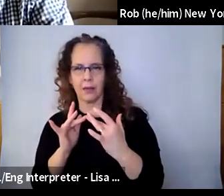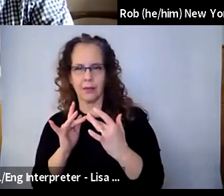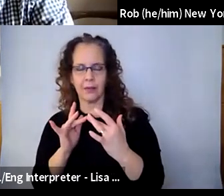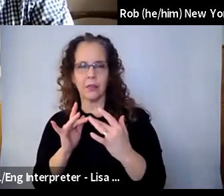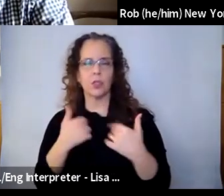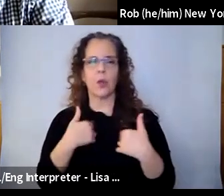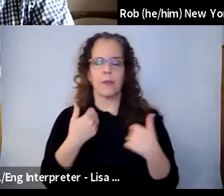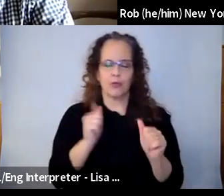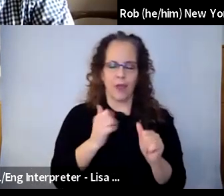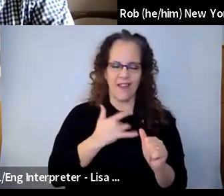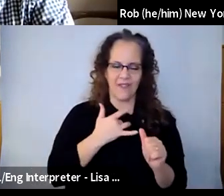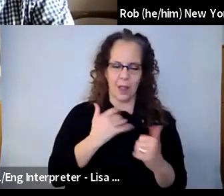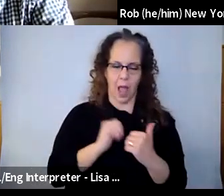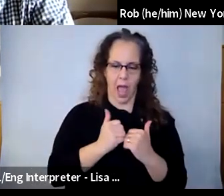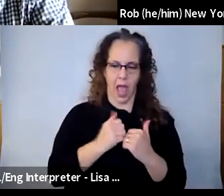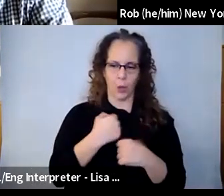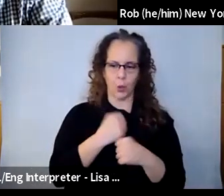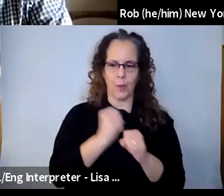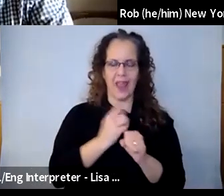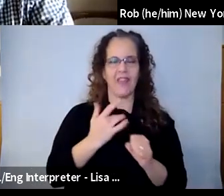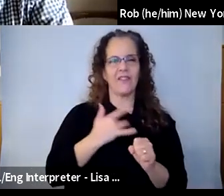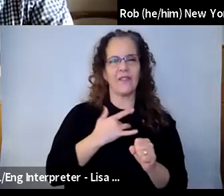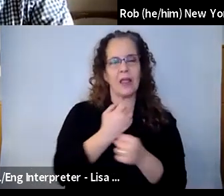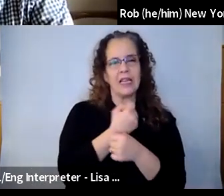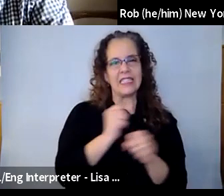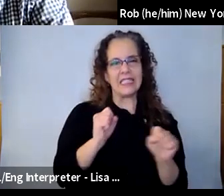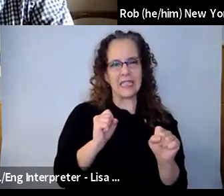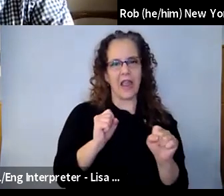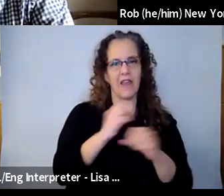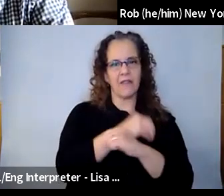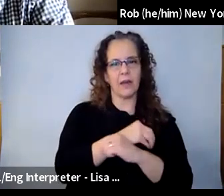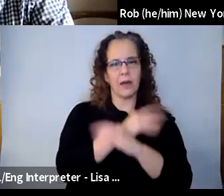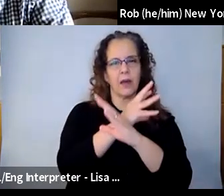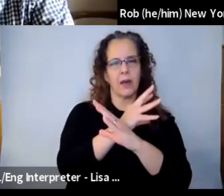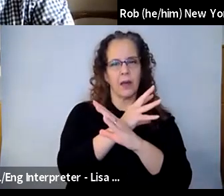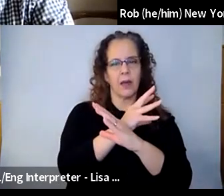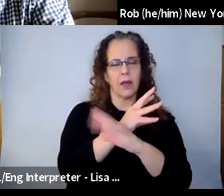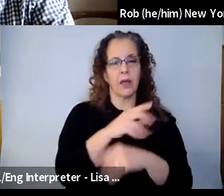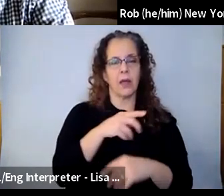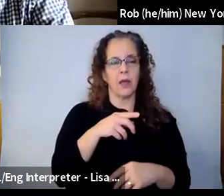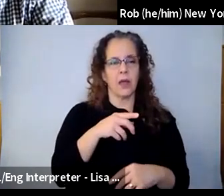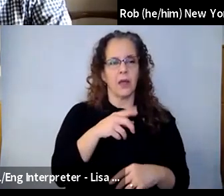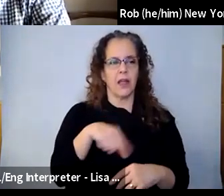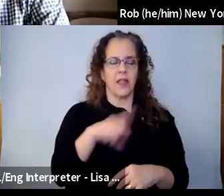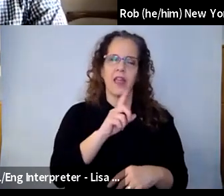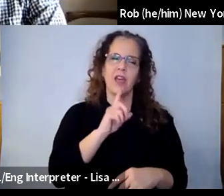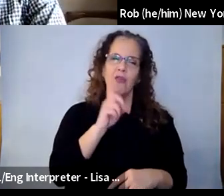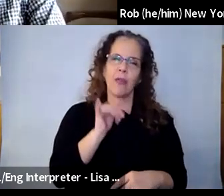sense of safety and vulnerability for students that are really sharing a lot. Putting, you know, exploring and